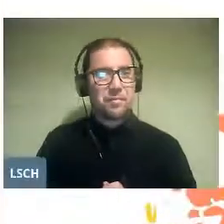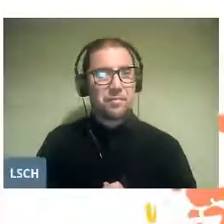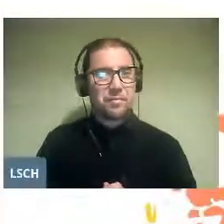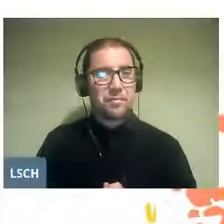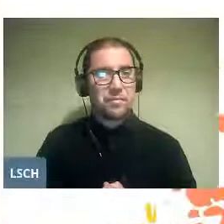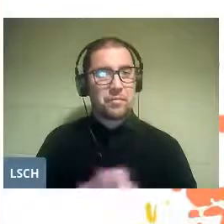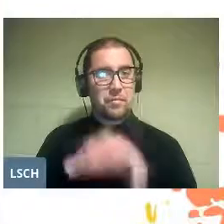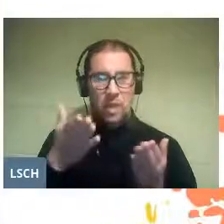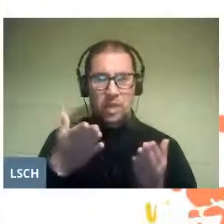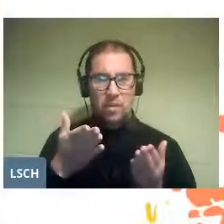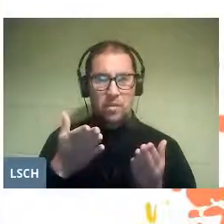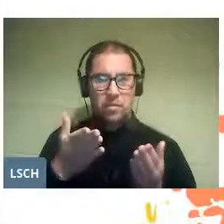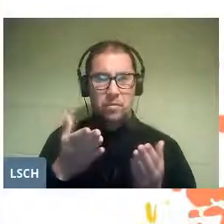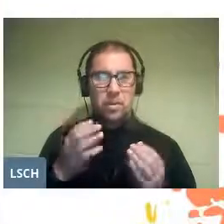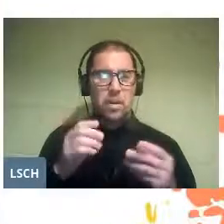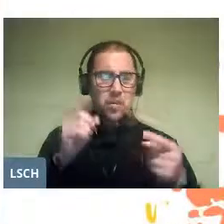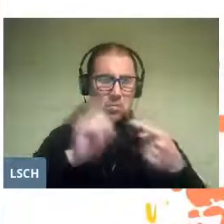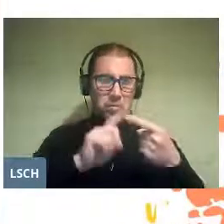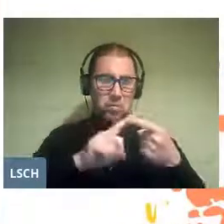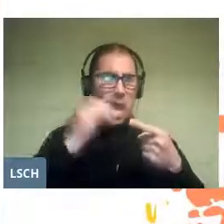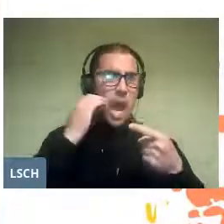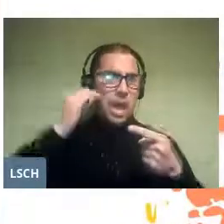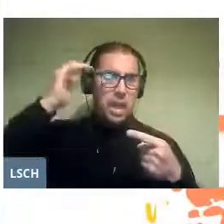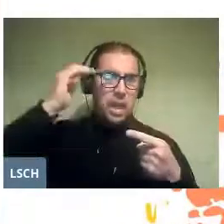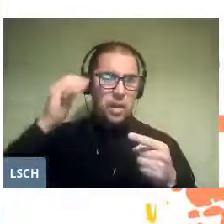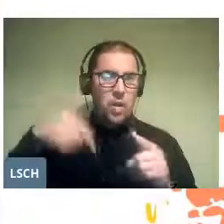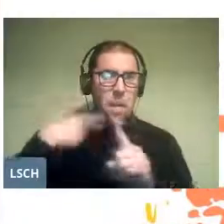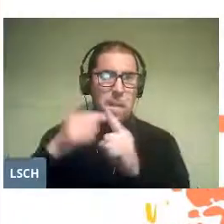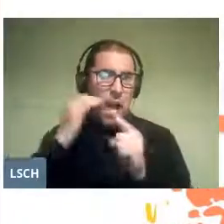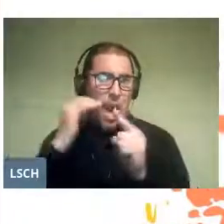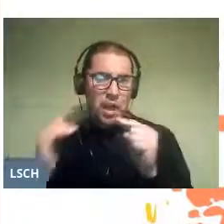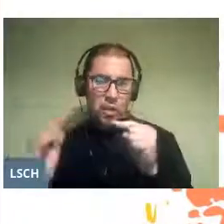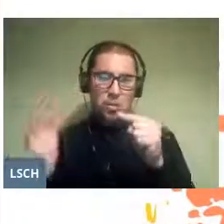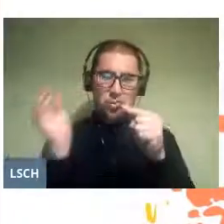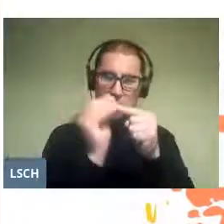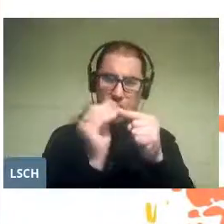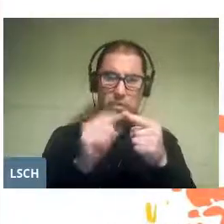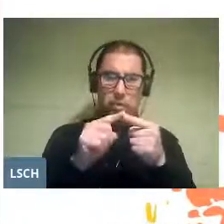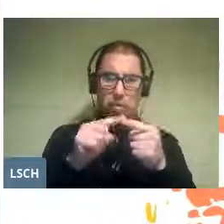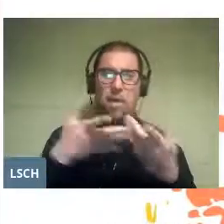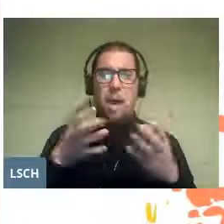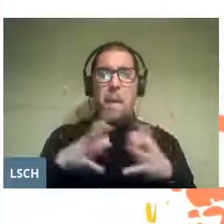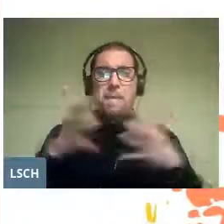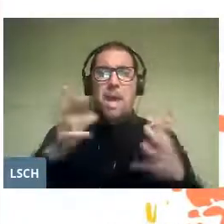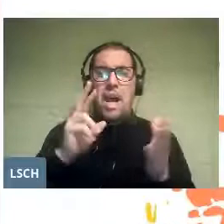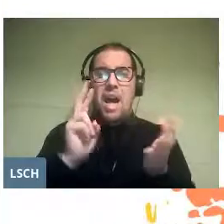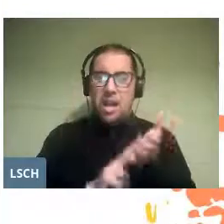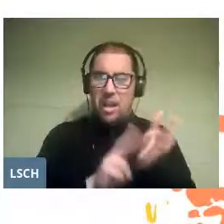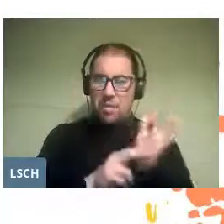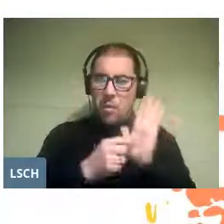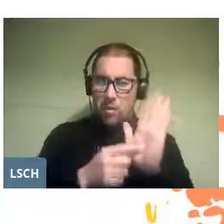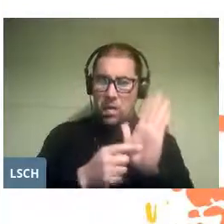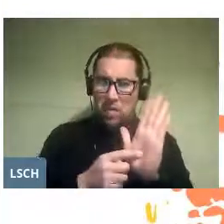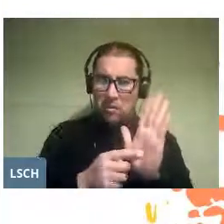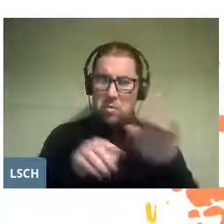In his search for greater realism he saw the need to incorporate in the scene